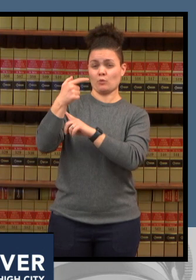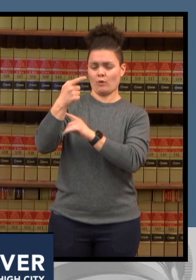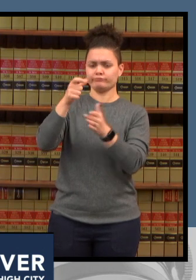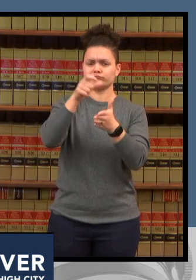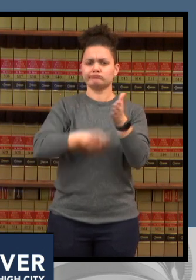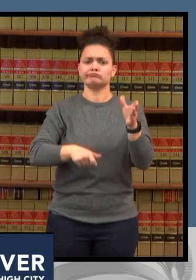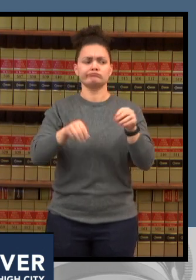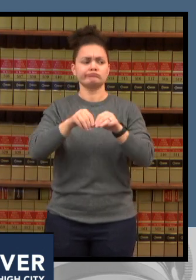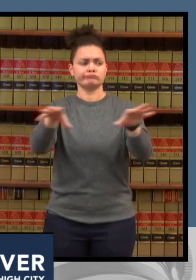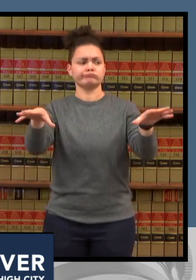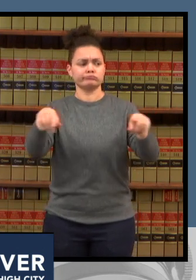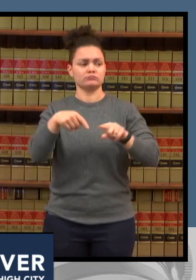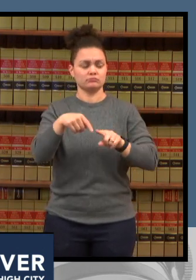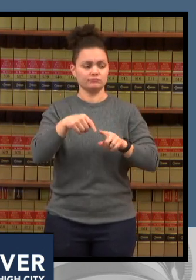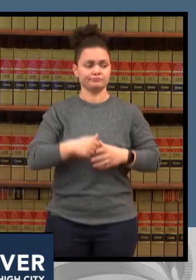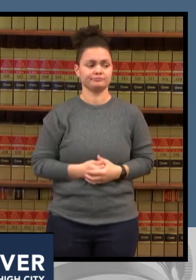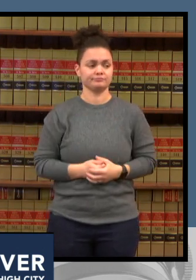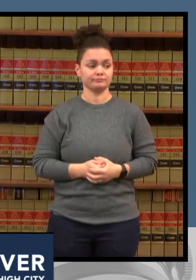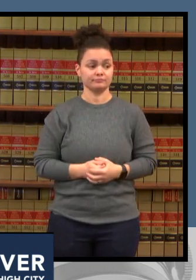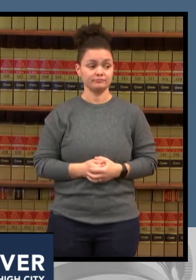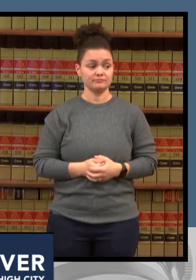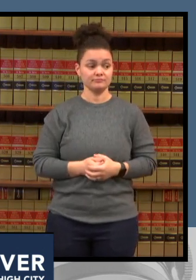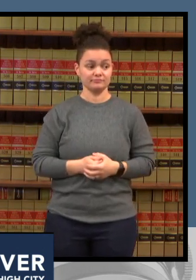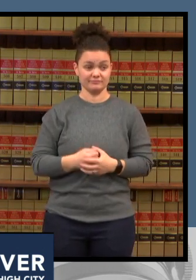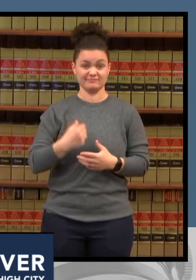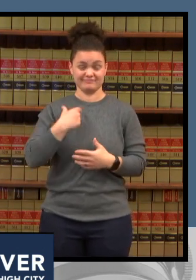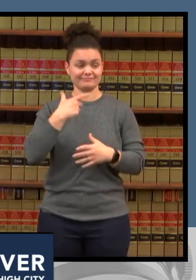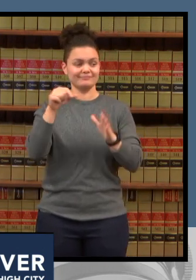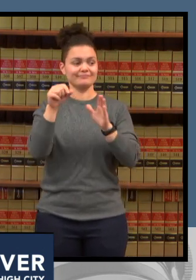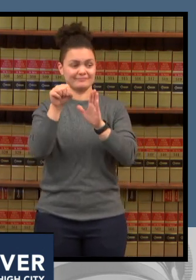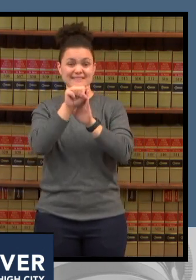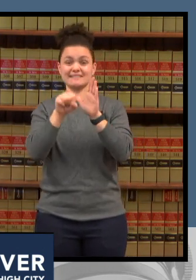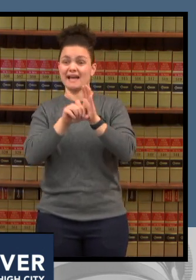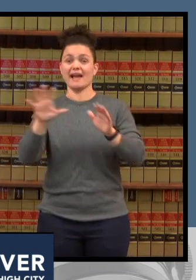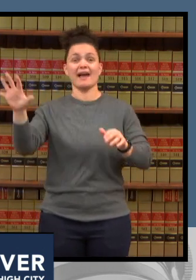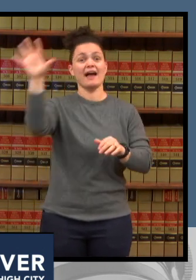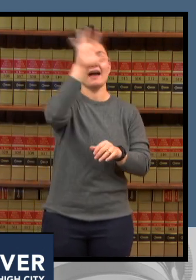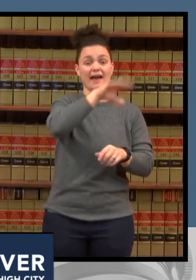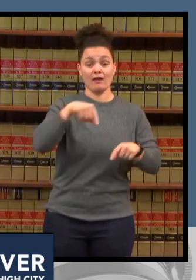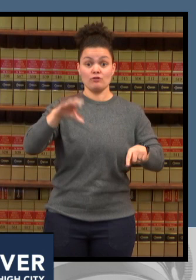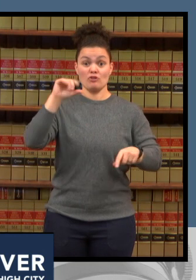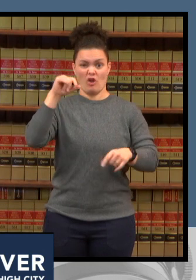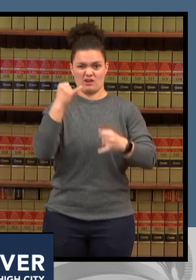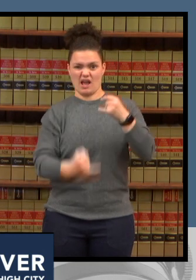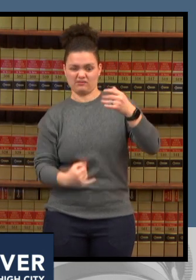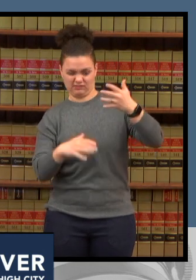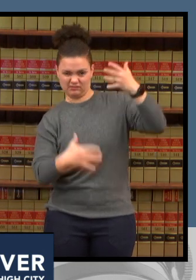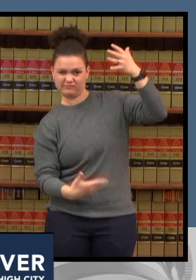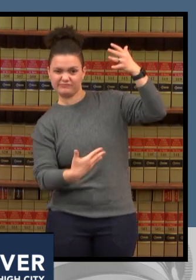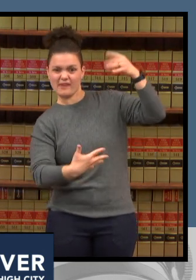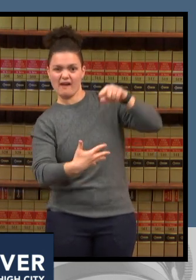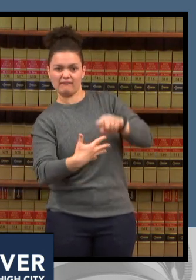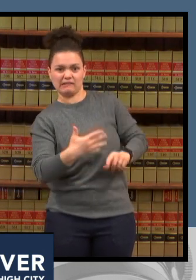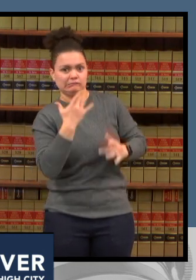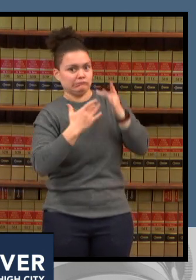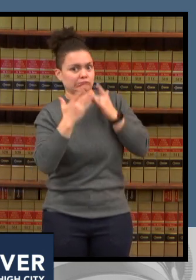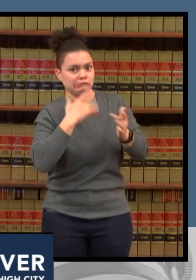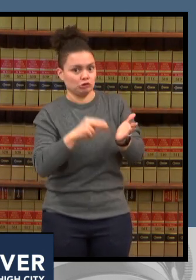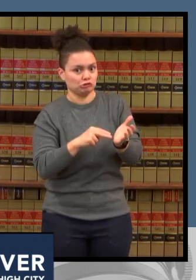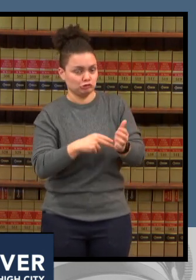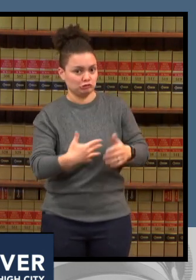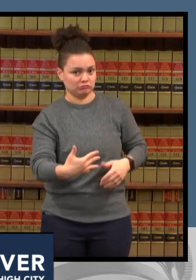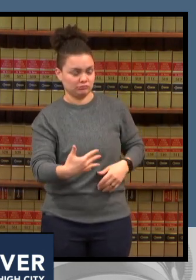the nursing shortage and it predicts by 2026 in colorado will be short over 10 000 nurses so you